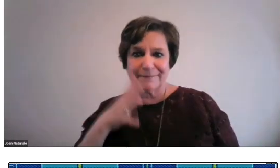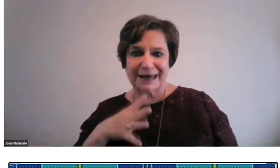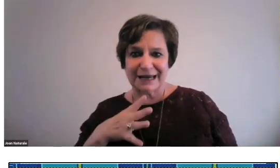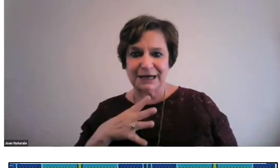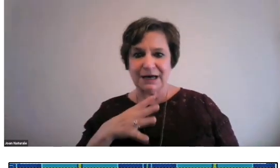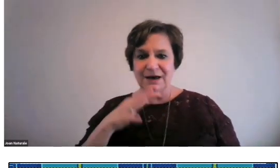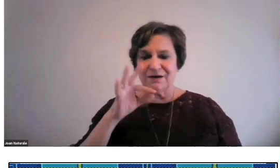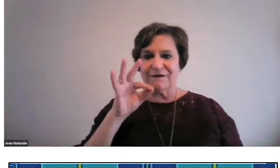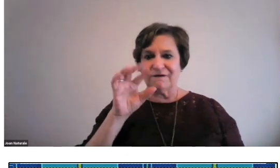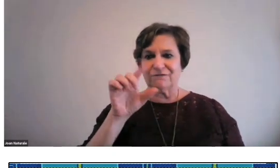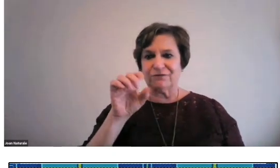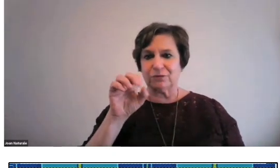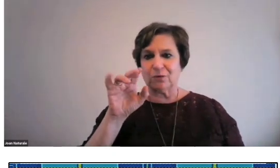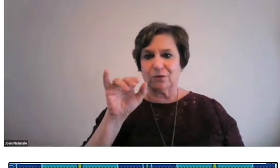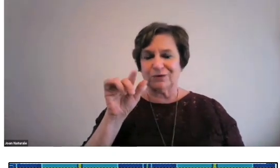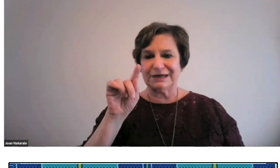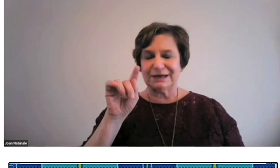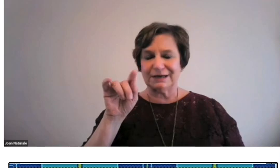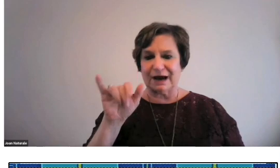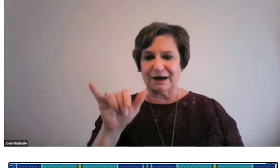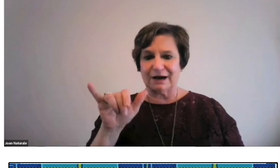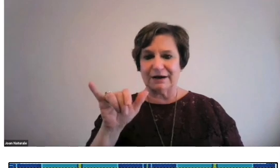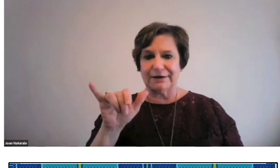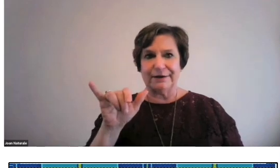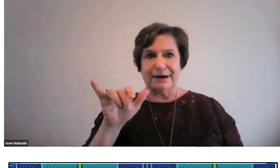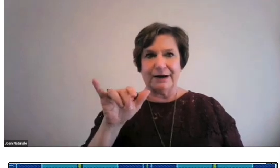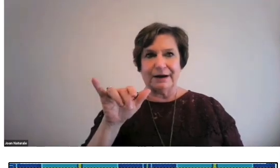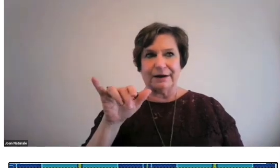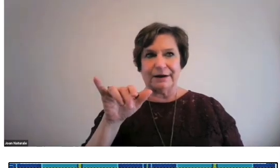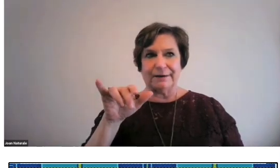A woman named Florita Corey.